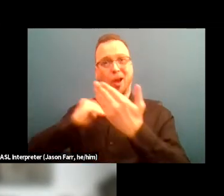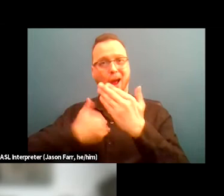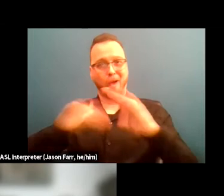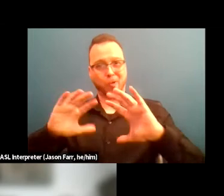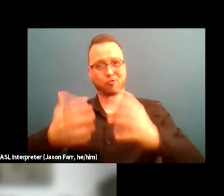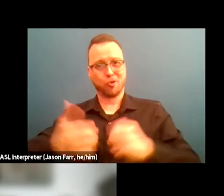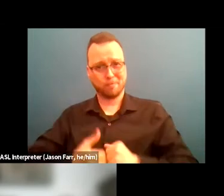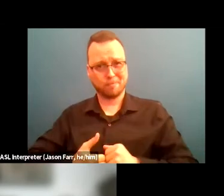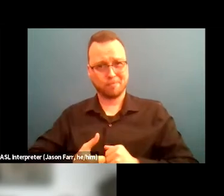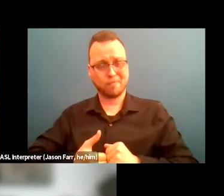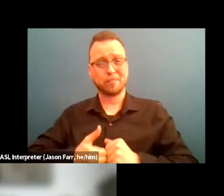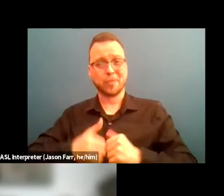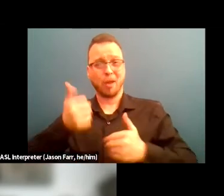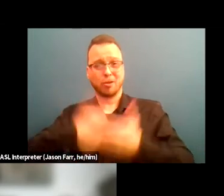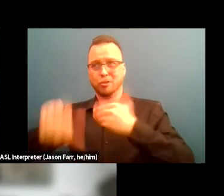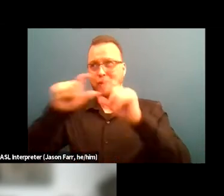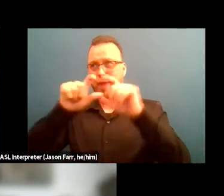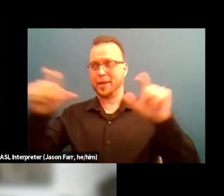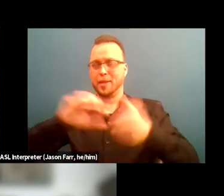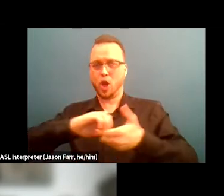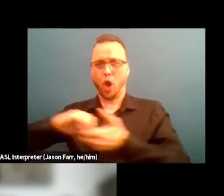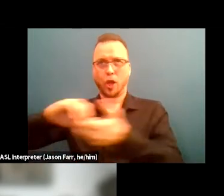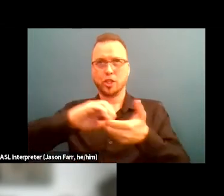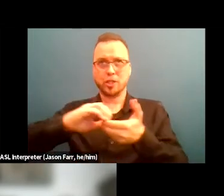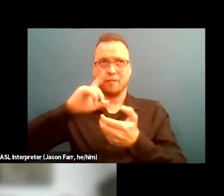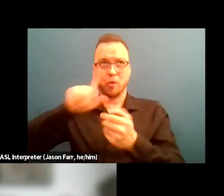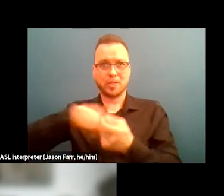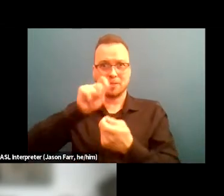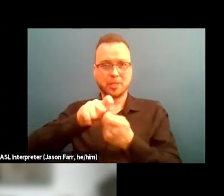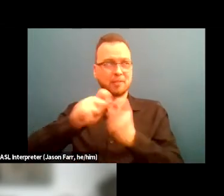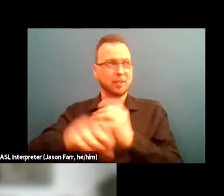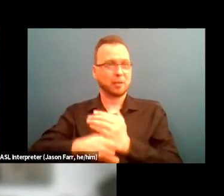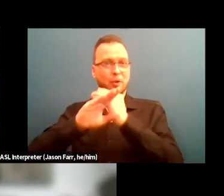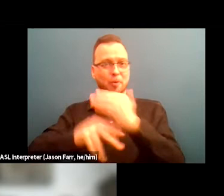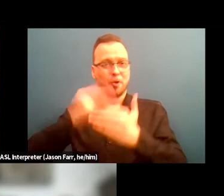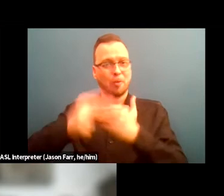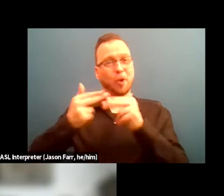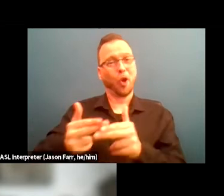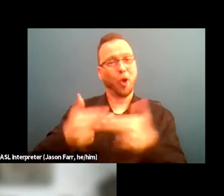specific for preventative health programs called Wellness within Reach.